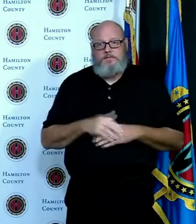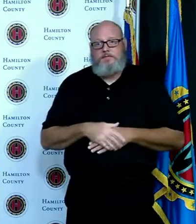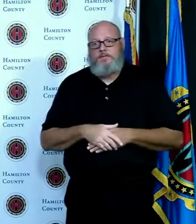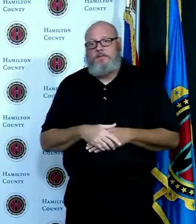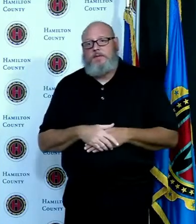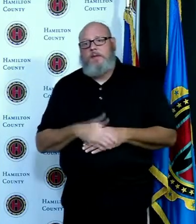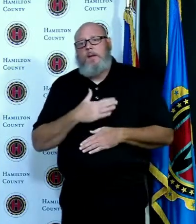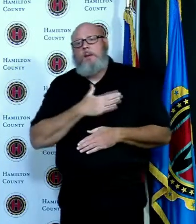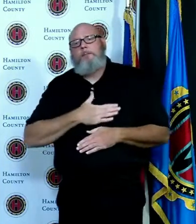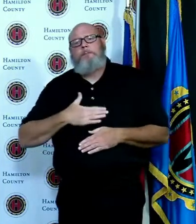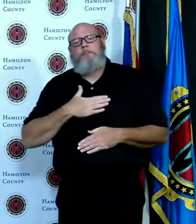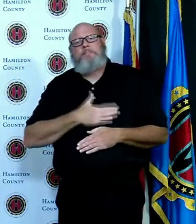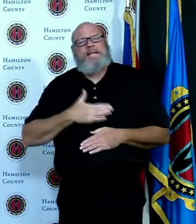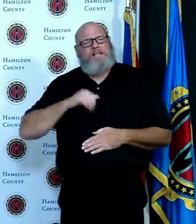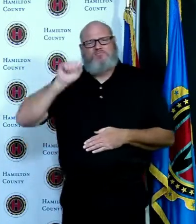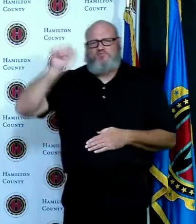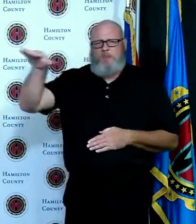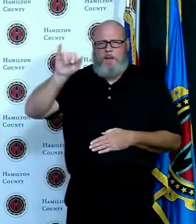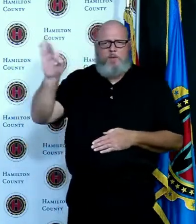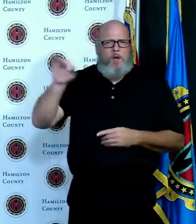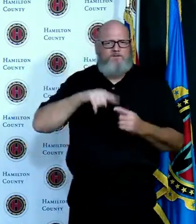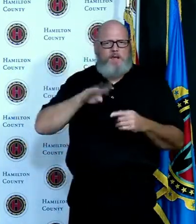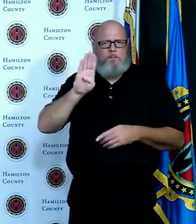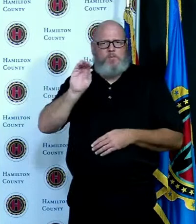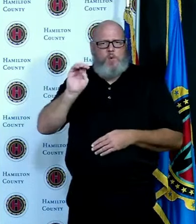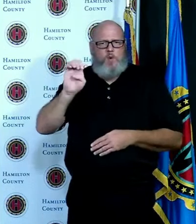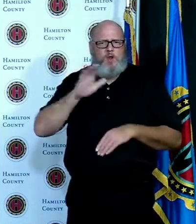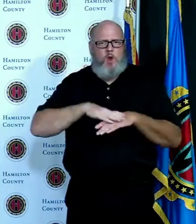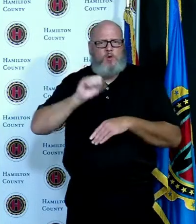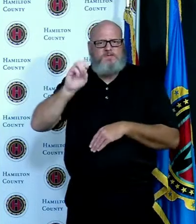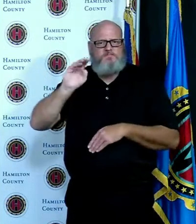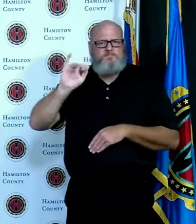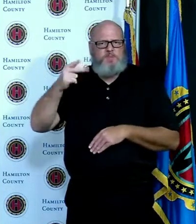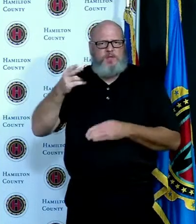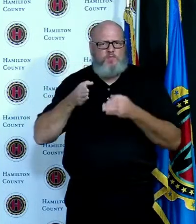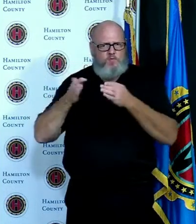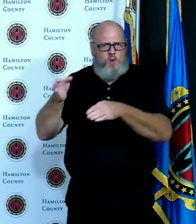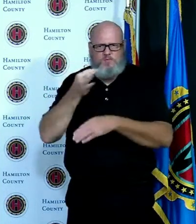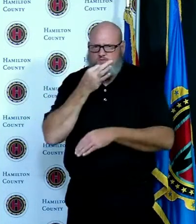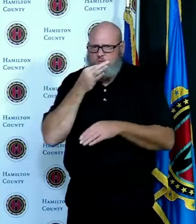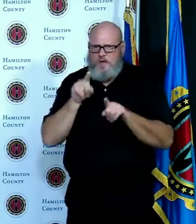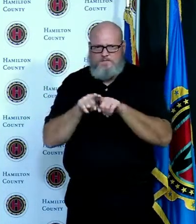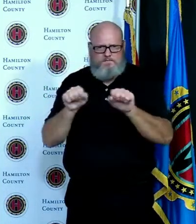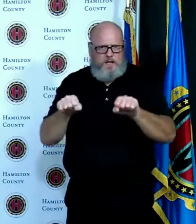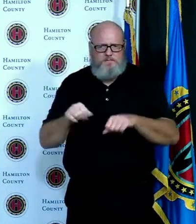the second option is early in-person voting at the Board of Elections and we are breaking all